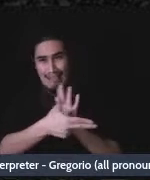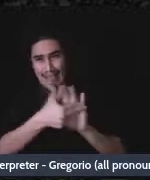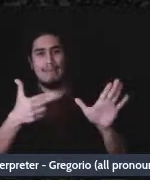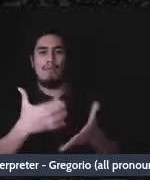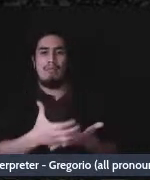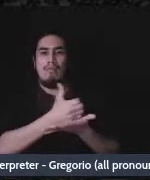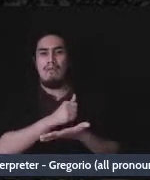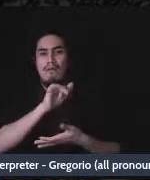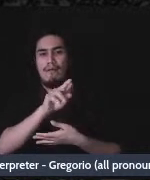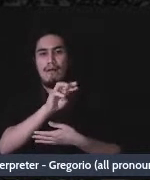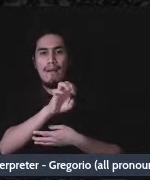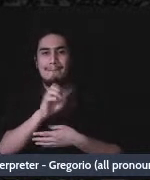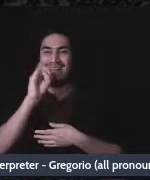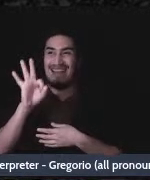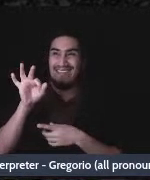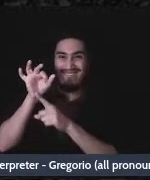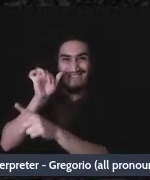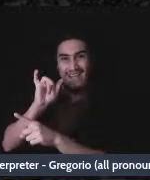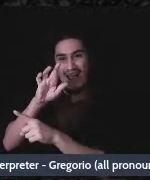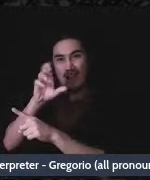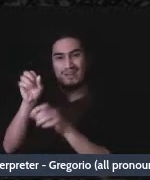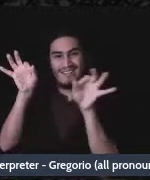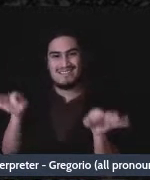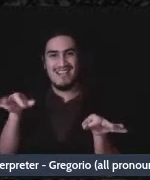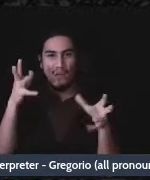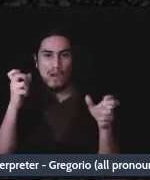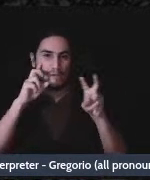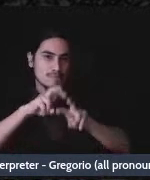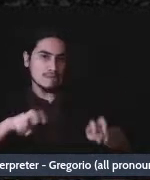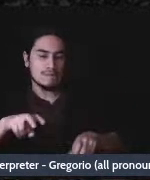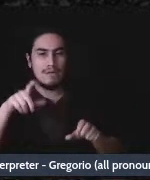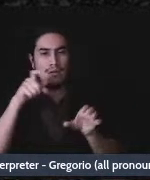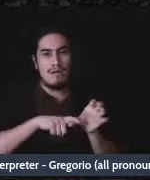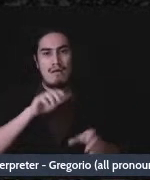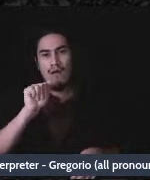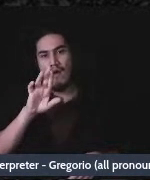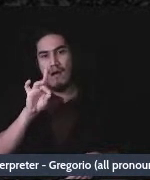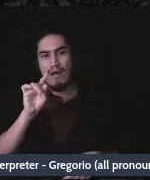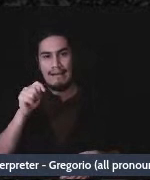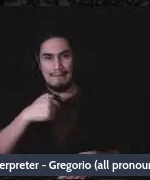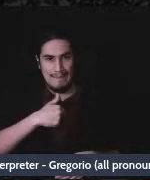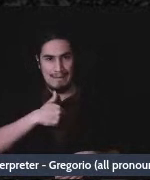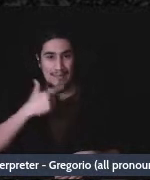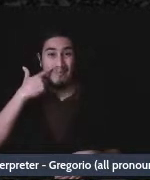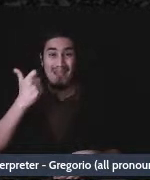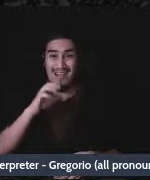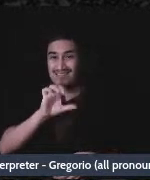were to ever audit me, since the Cashapps and bank account are linked to my social security numbe,